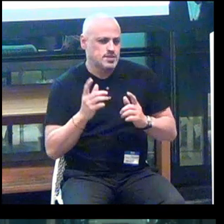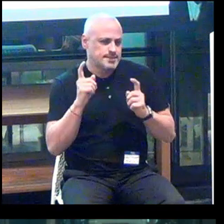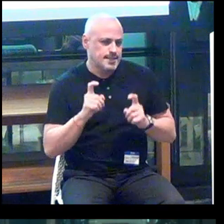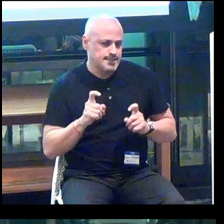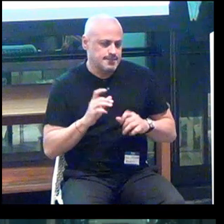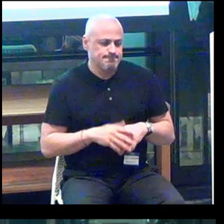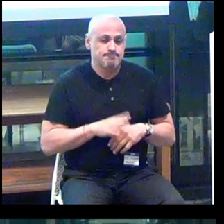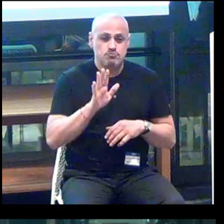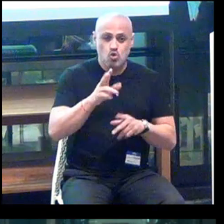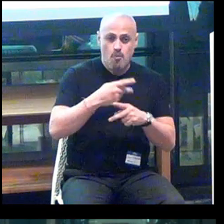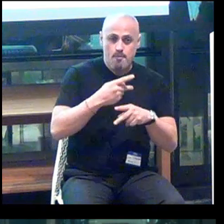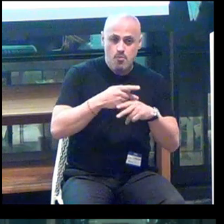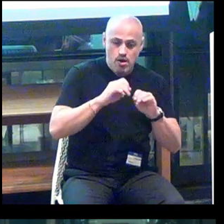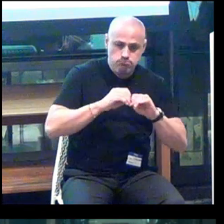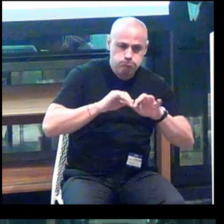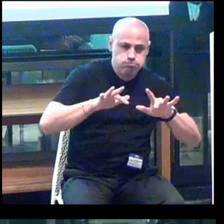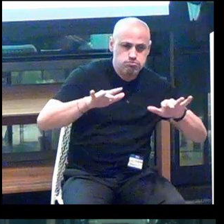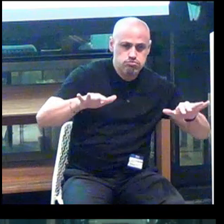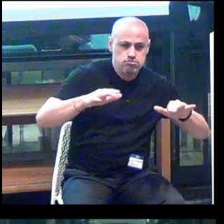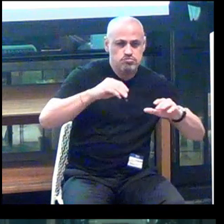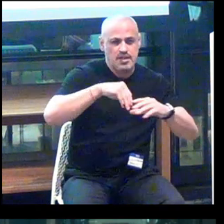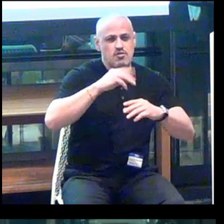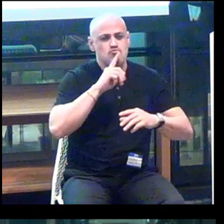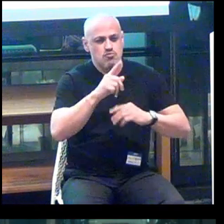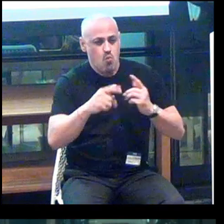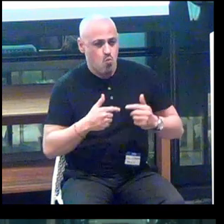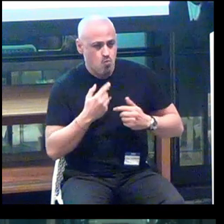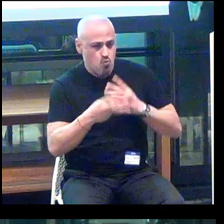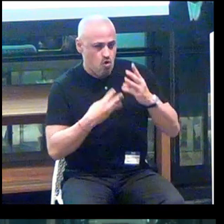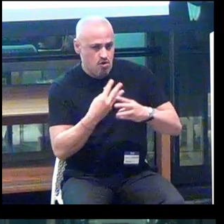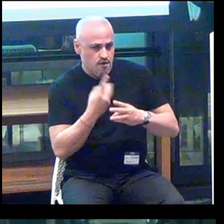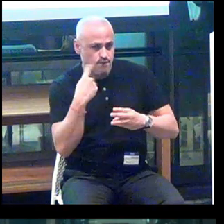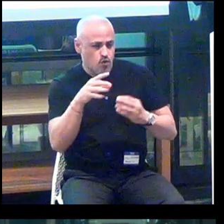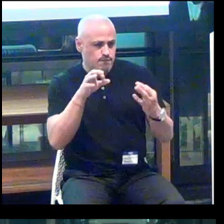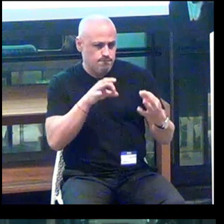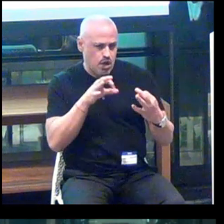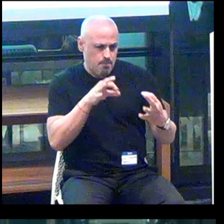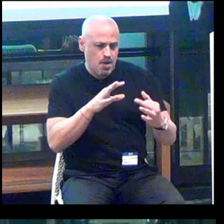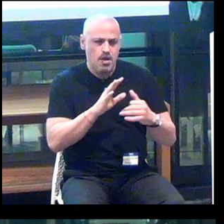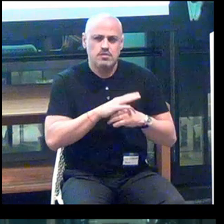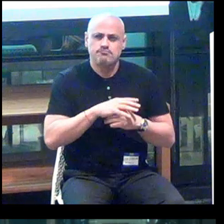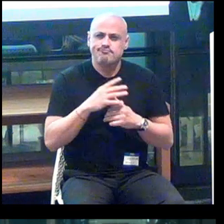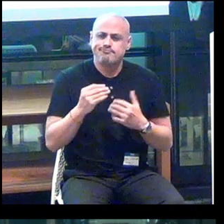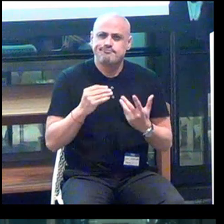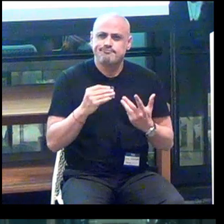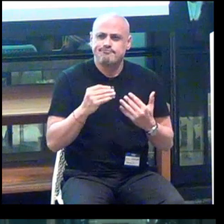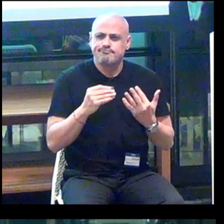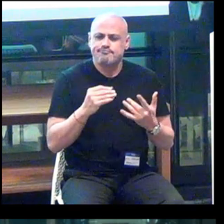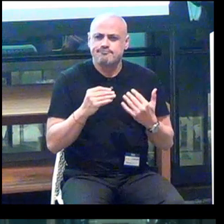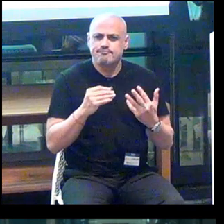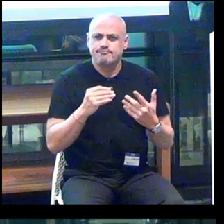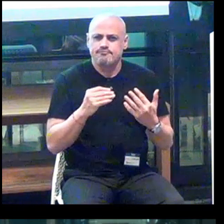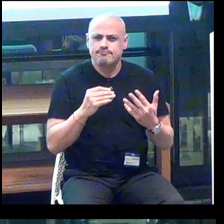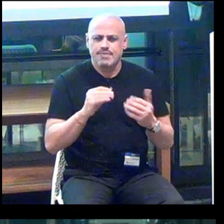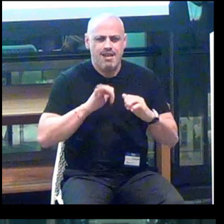Getting your product deployed out into the real world for feedback on how it works when